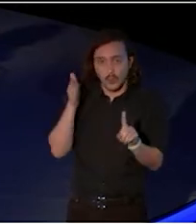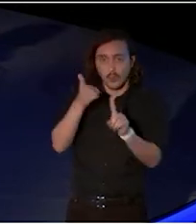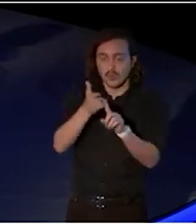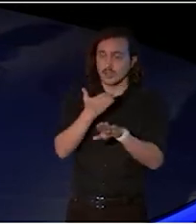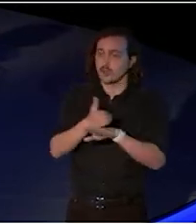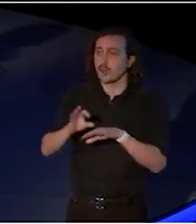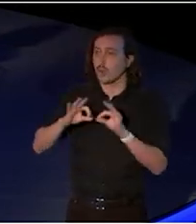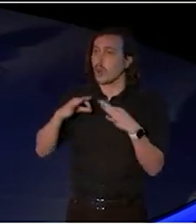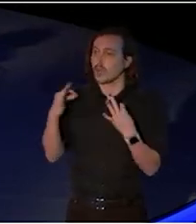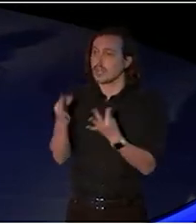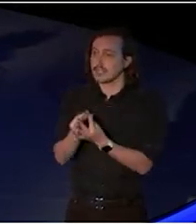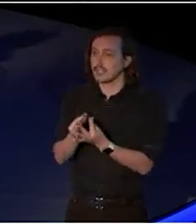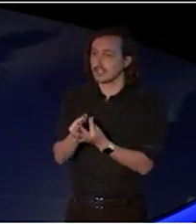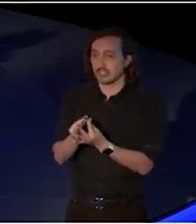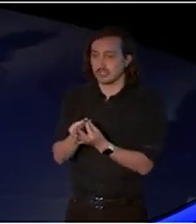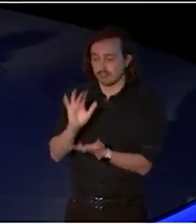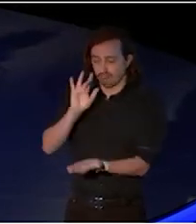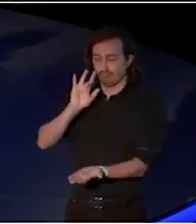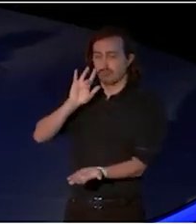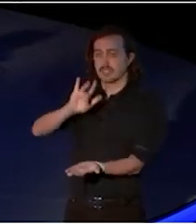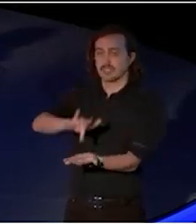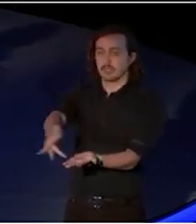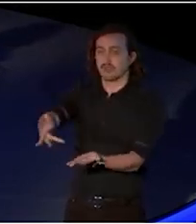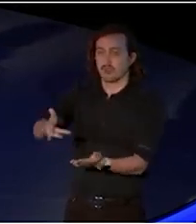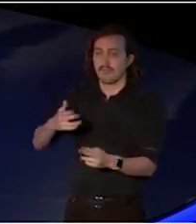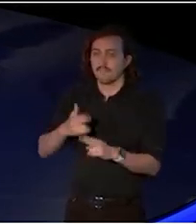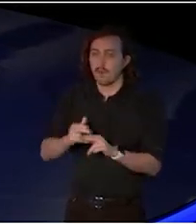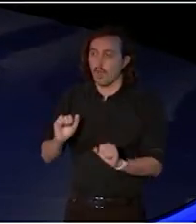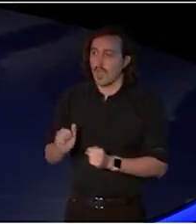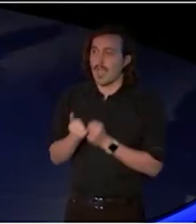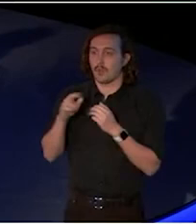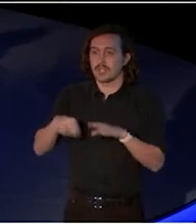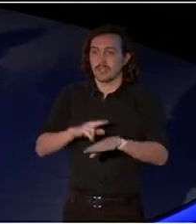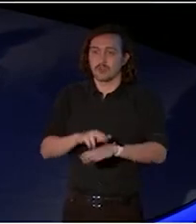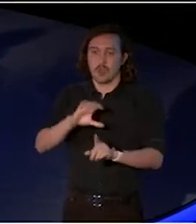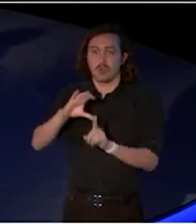to the national cultural policy. We've talked, we've talked about Music Australia,